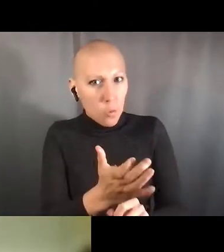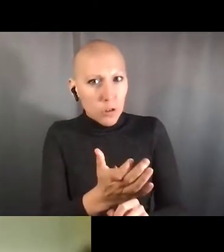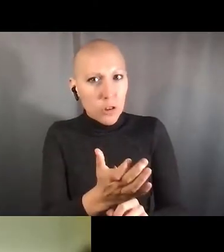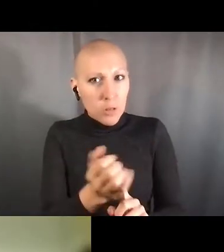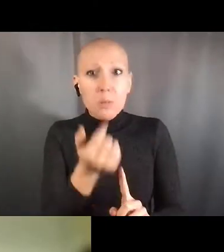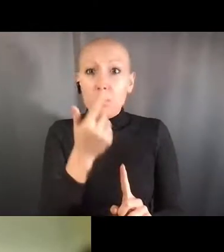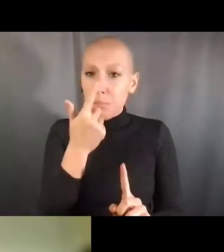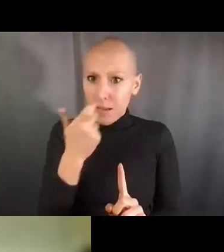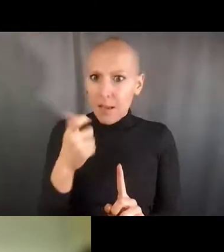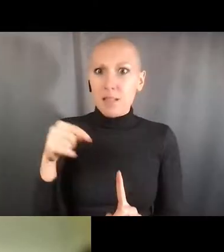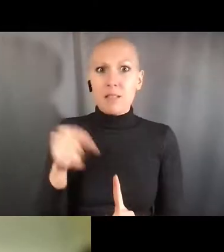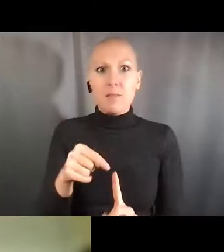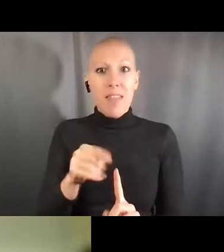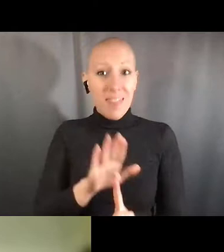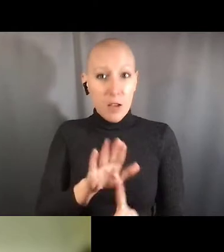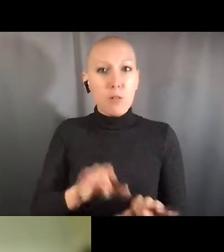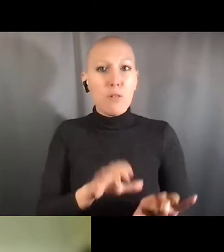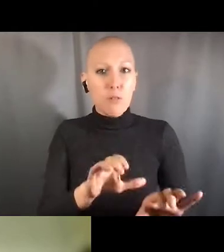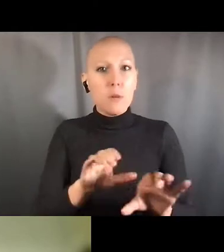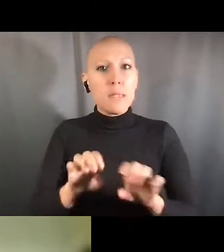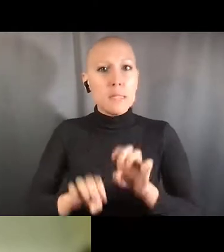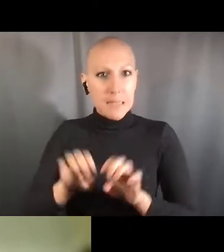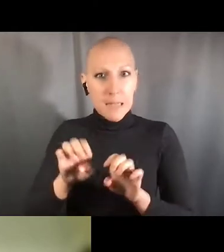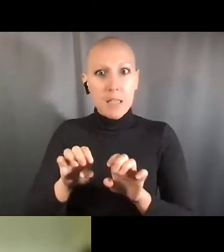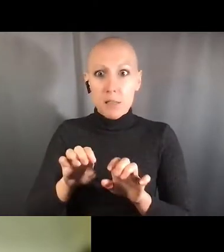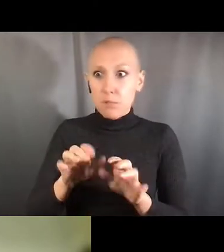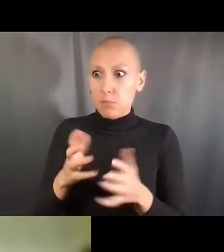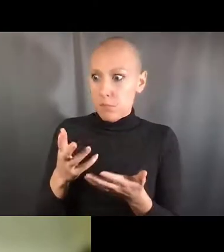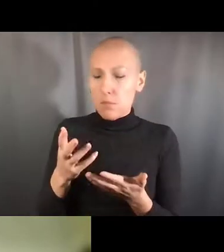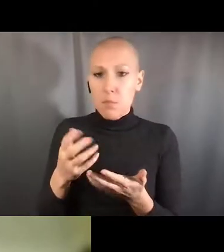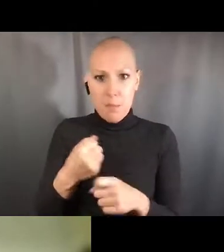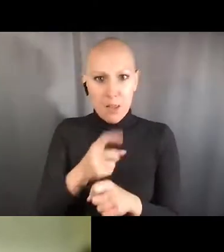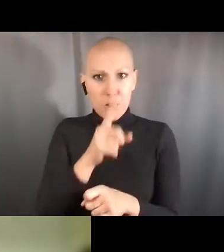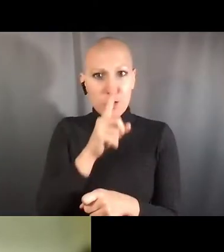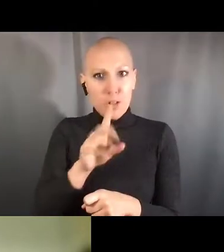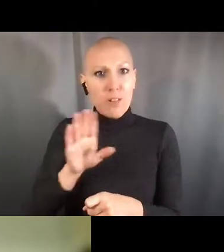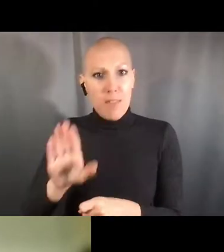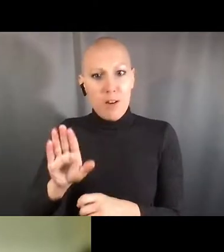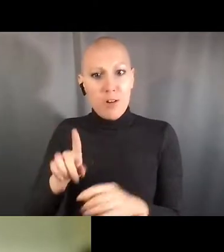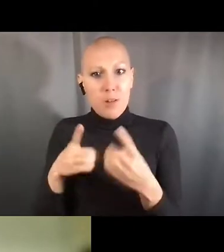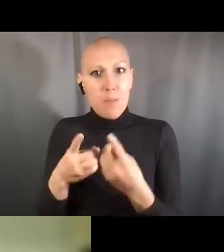that this is a priority for them, that will get to the department chairs, it will get to the PIs,